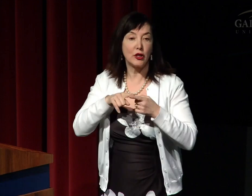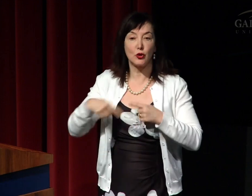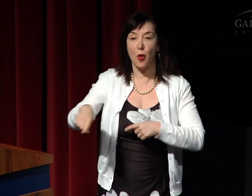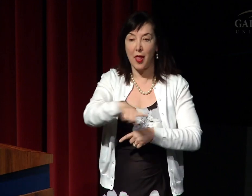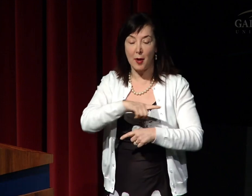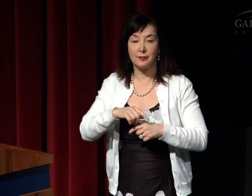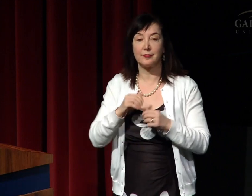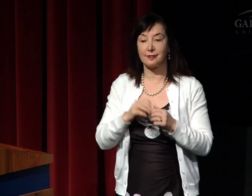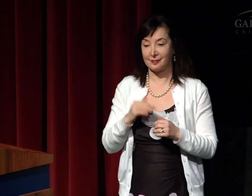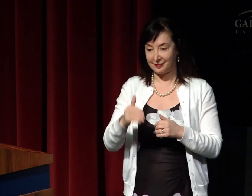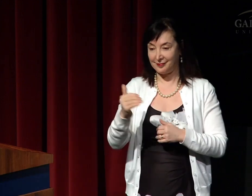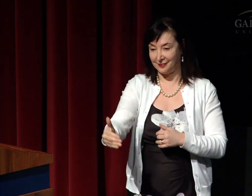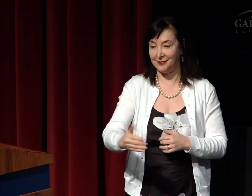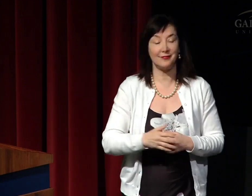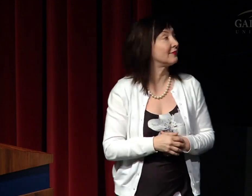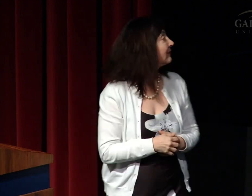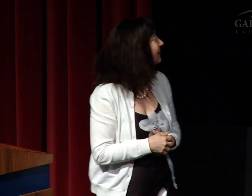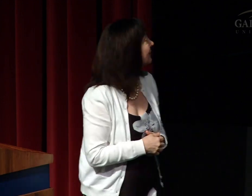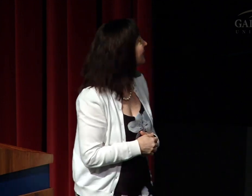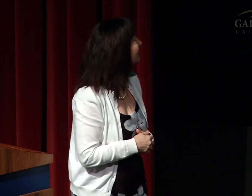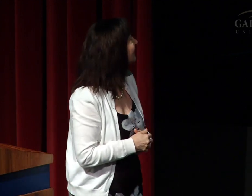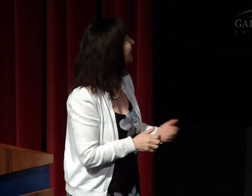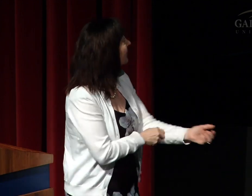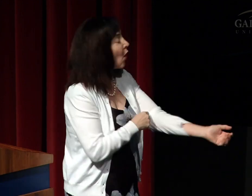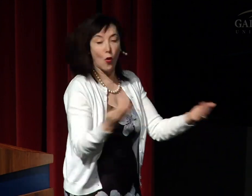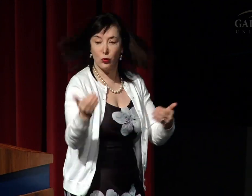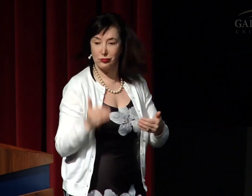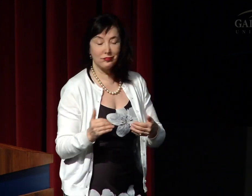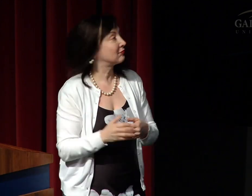is available to all deaf children early.